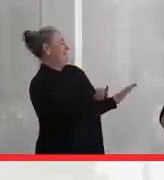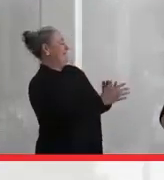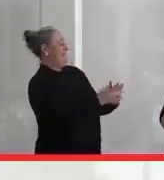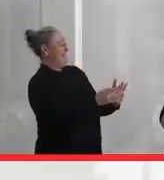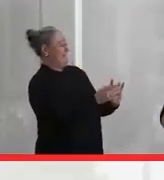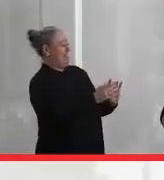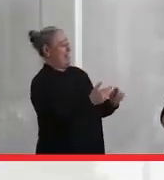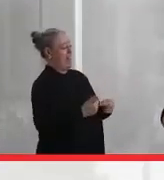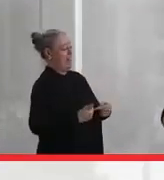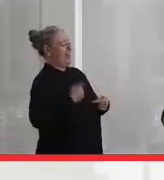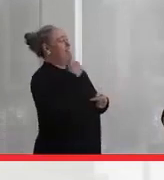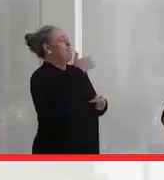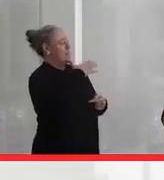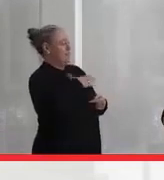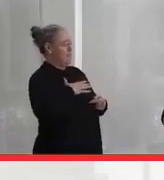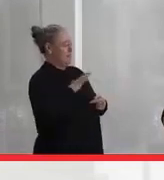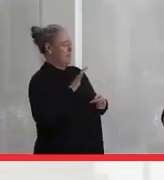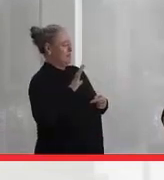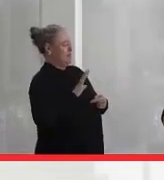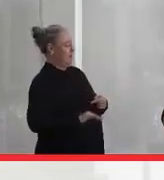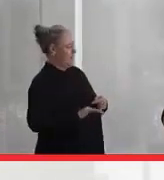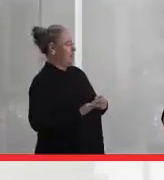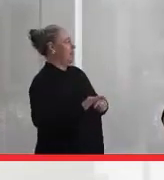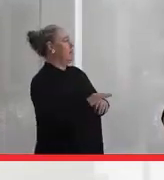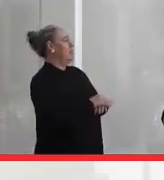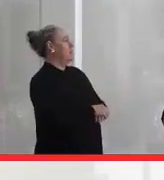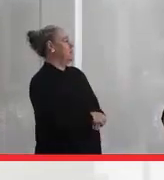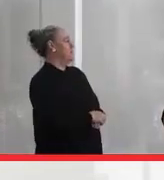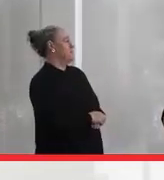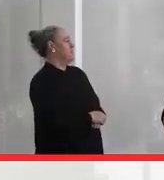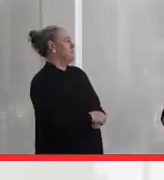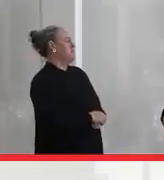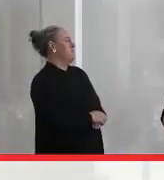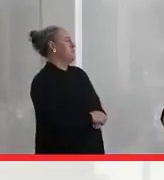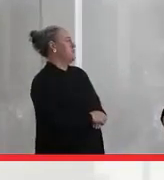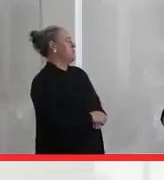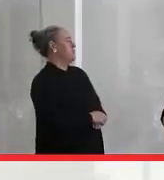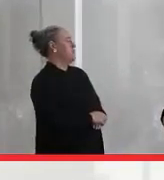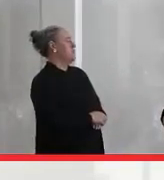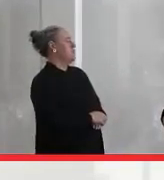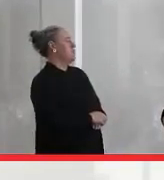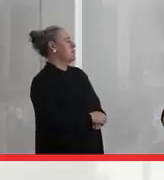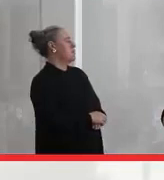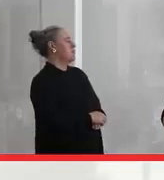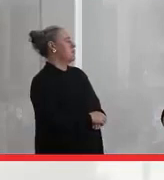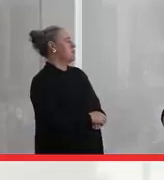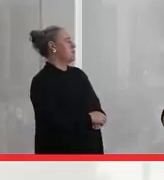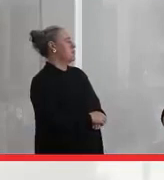as a young woman. I wonder if, from the perspective specifically